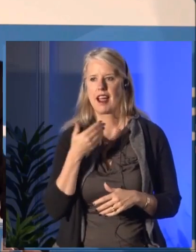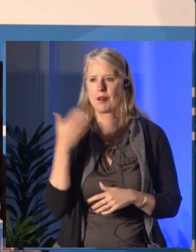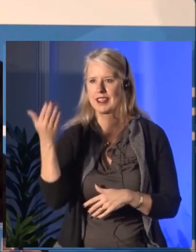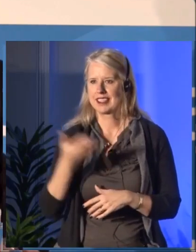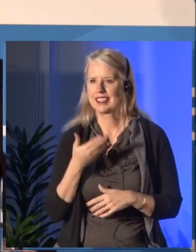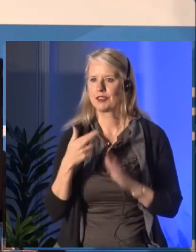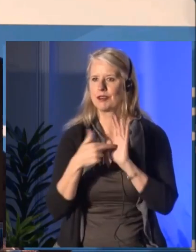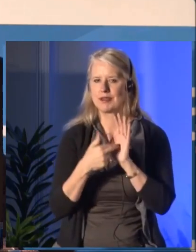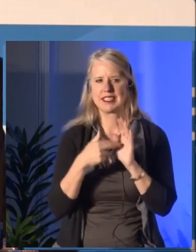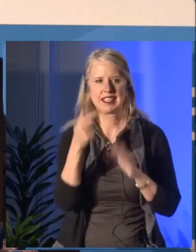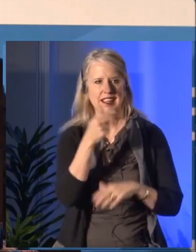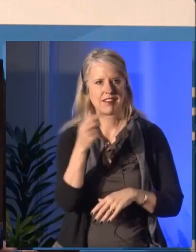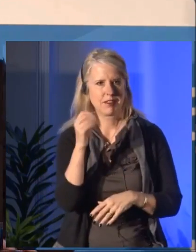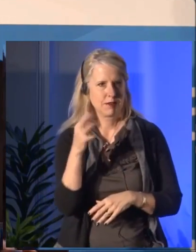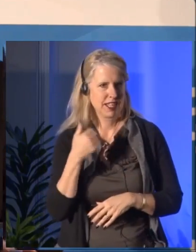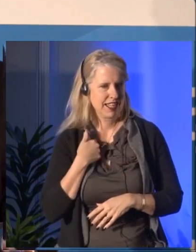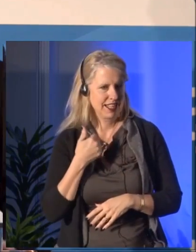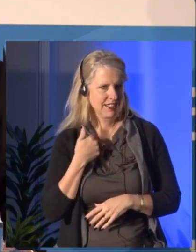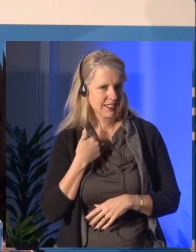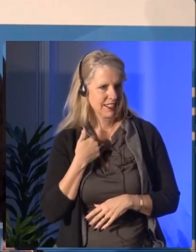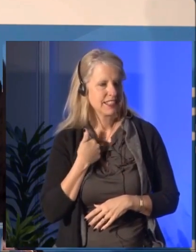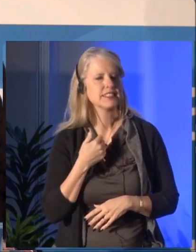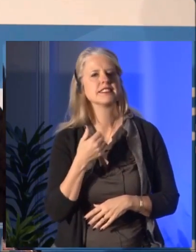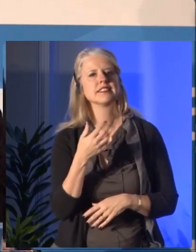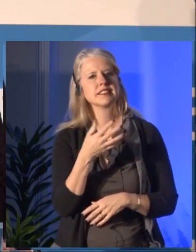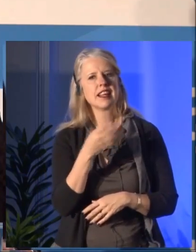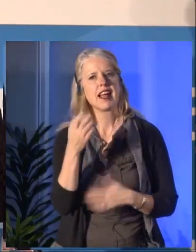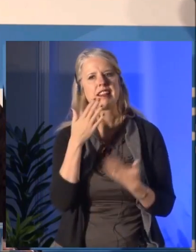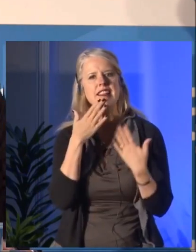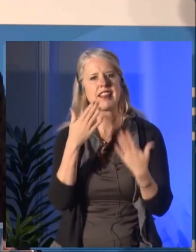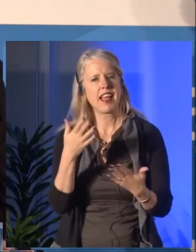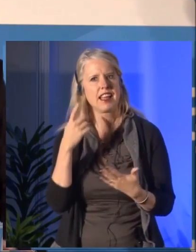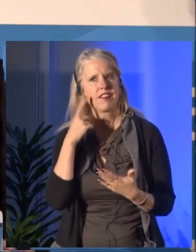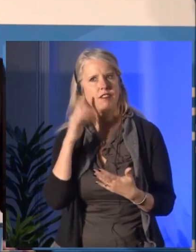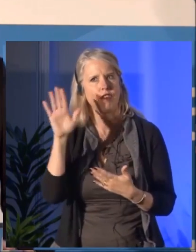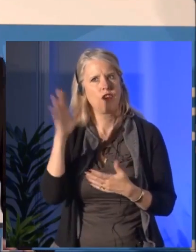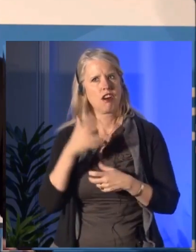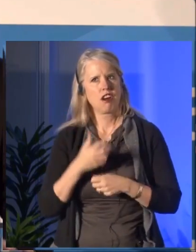As many of you know, last spring the federal government announced